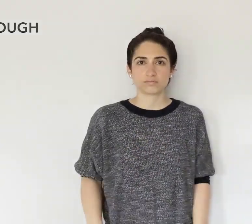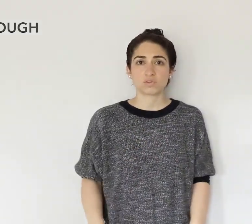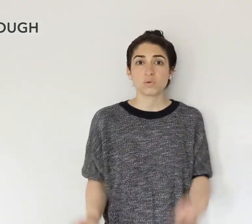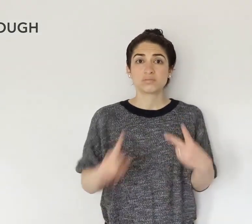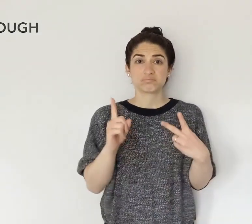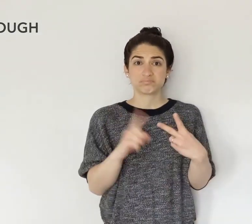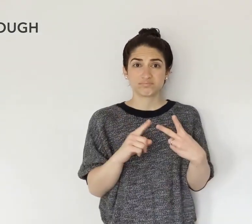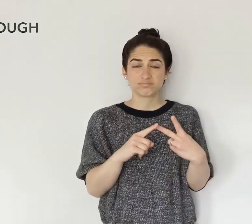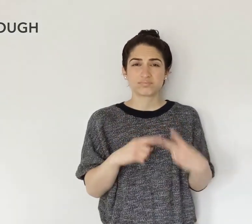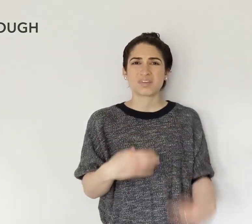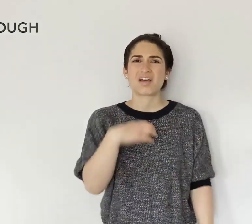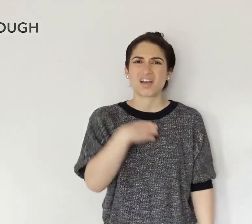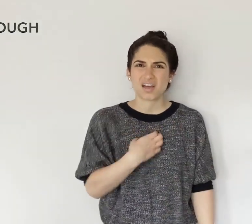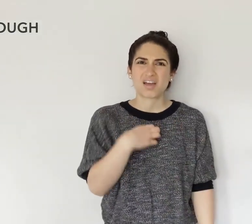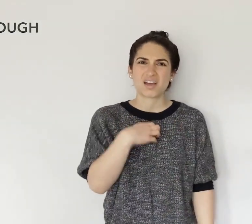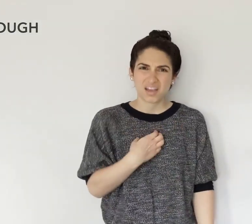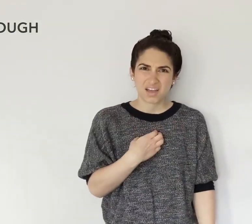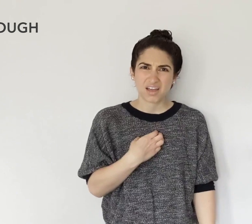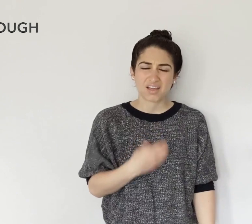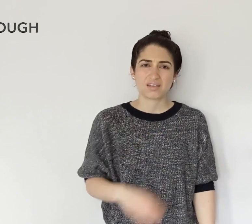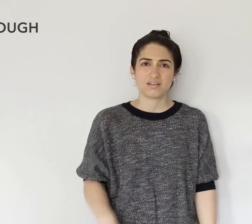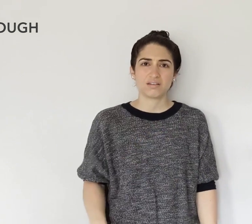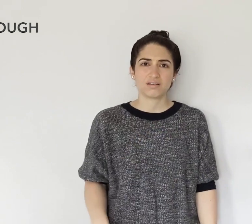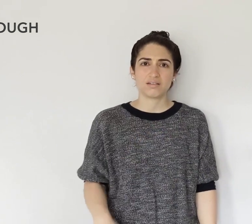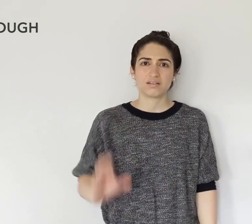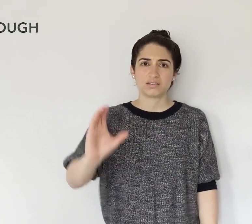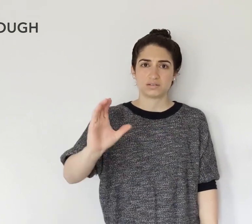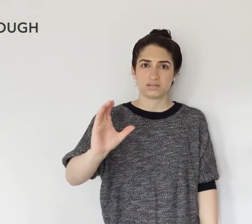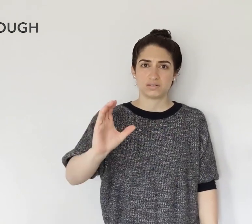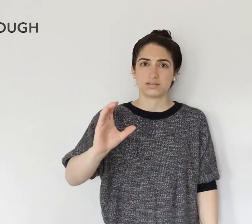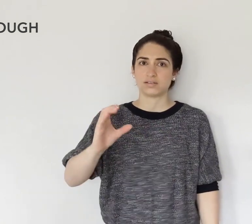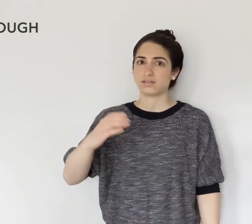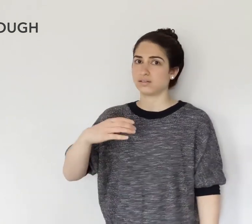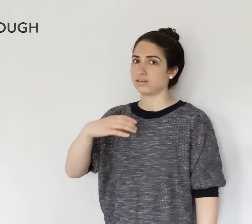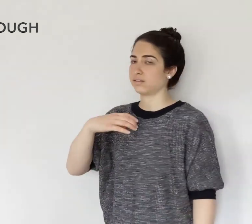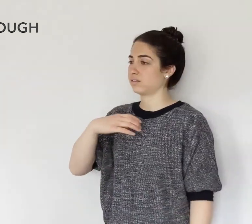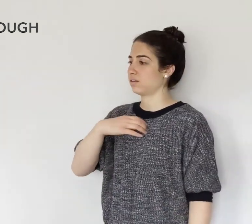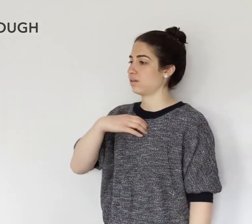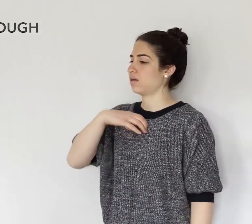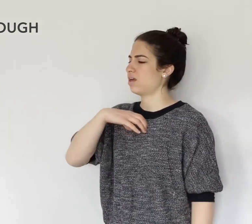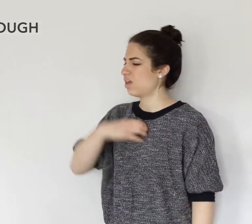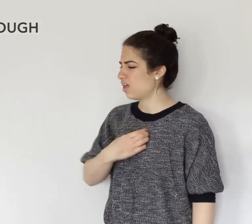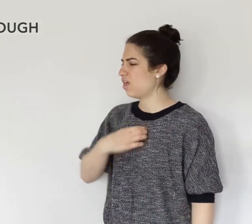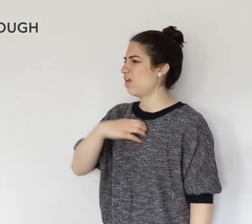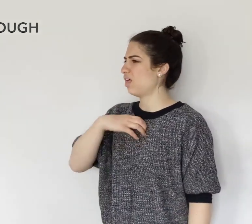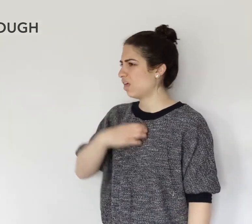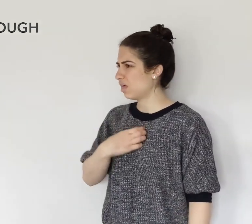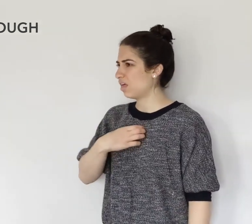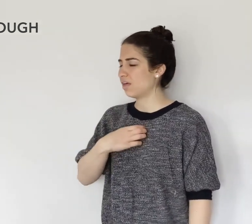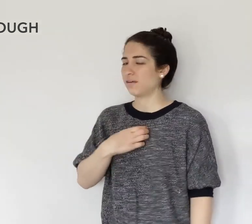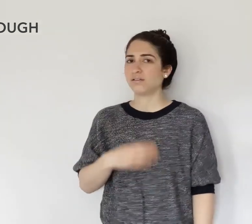Second. you might see it like this -- now it's a "C" handshape: COUGH